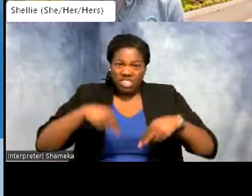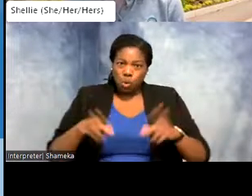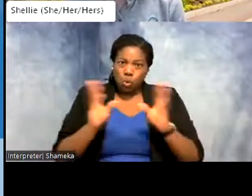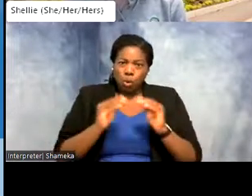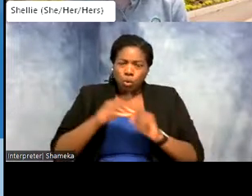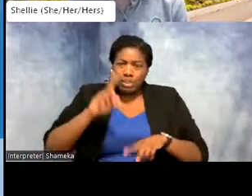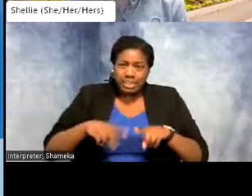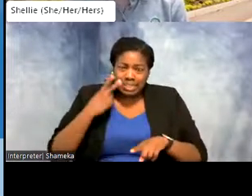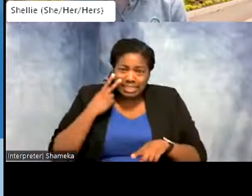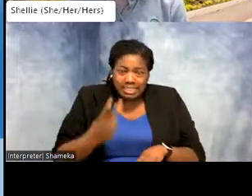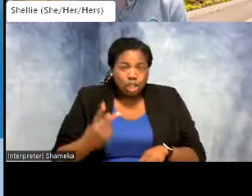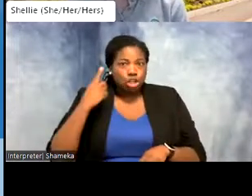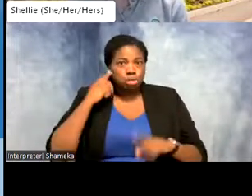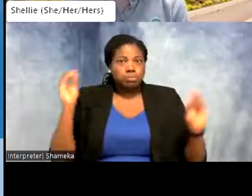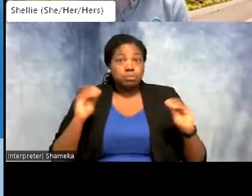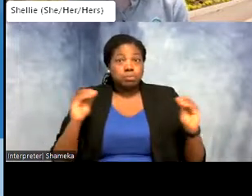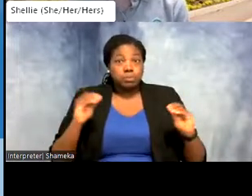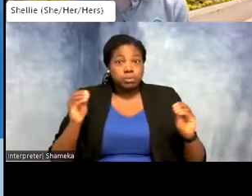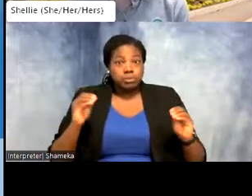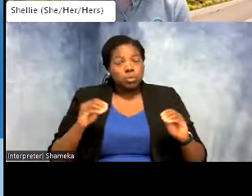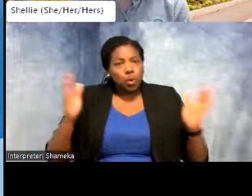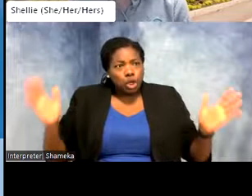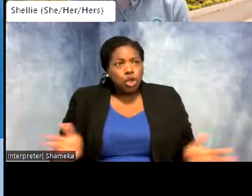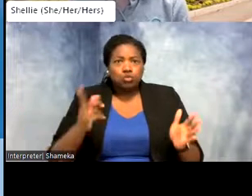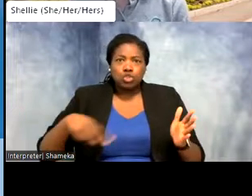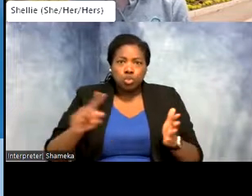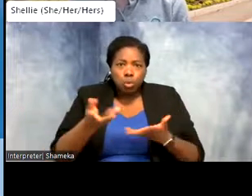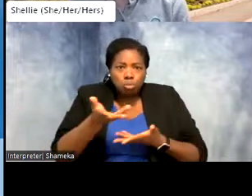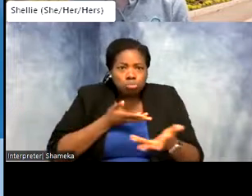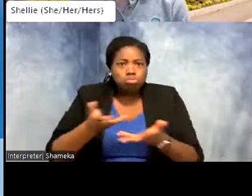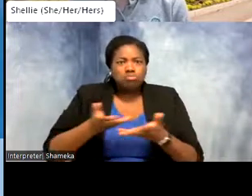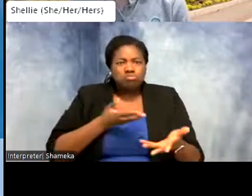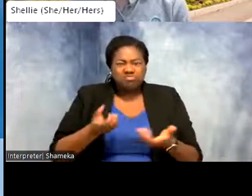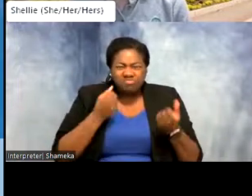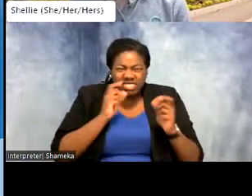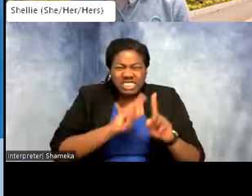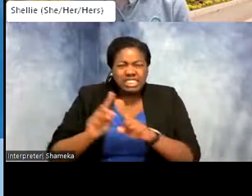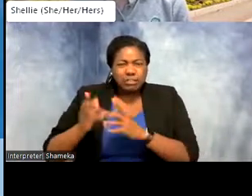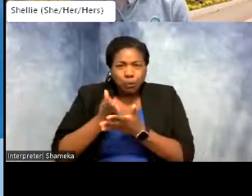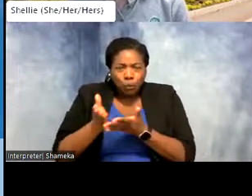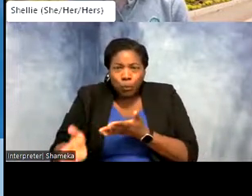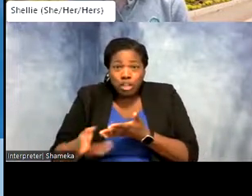see or hear you however we encourage you to engage with us in a number of ways. As you already saw we